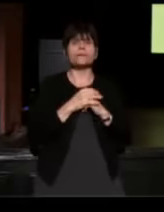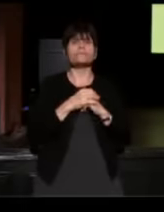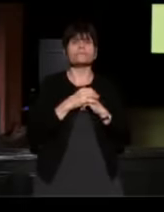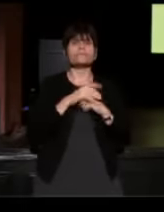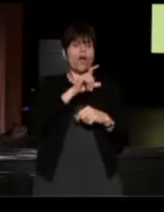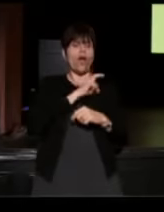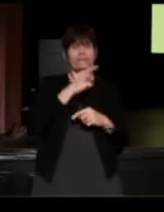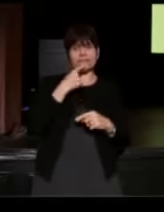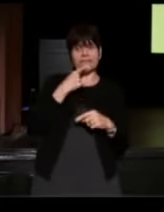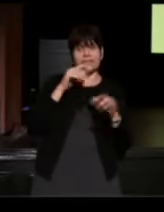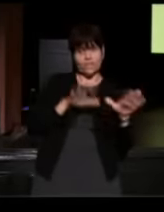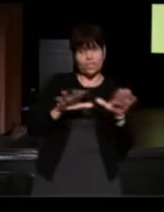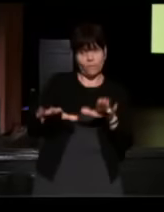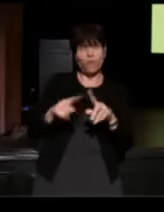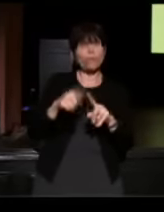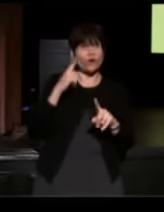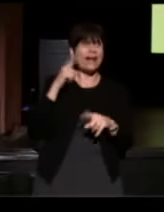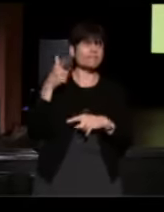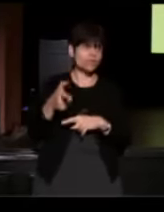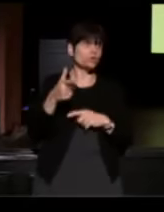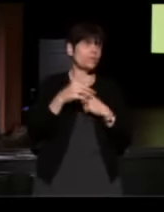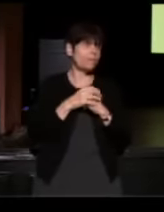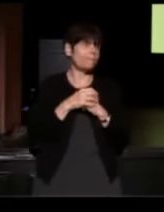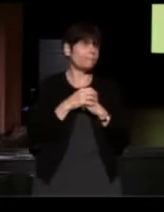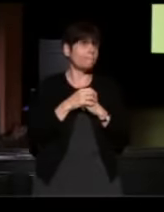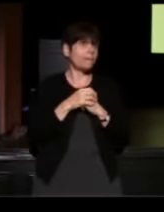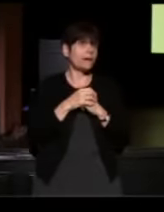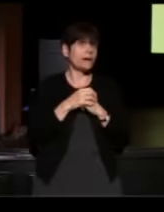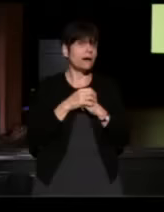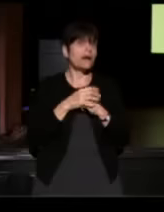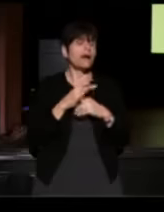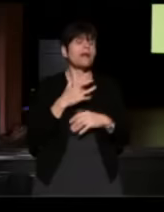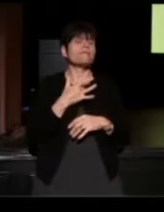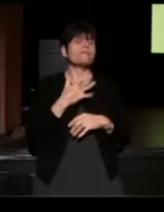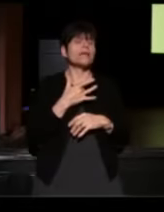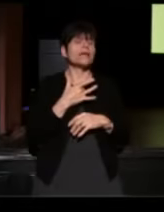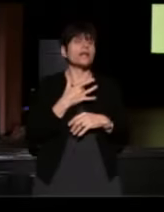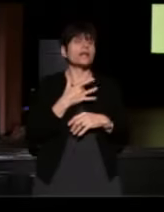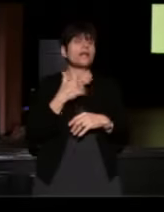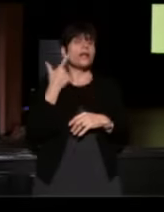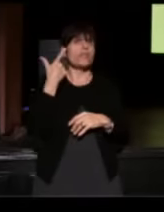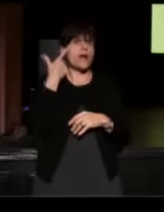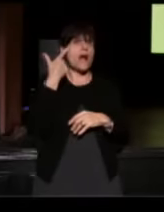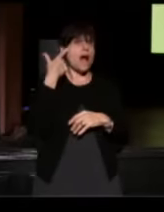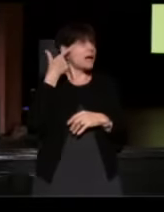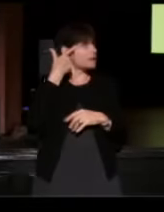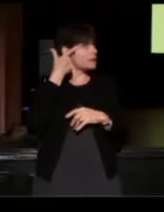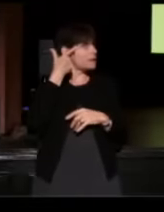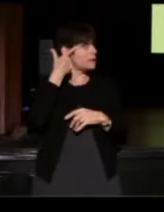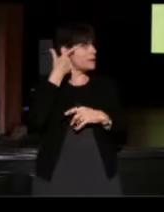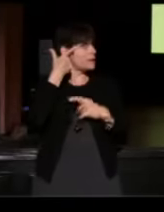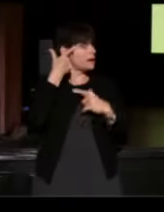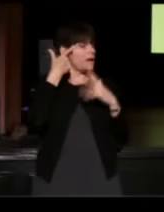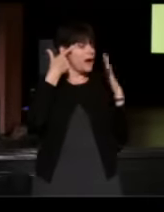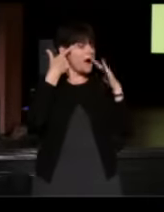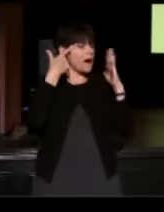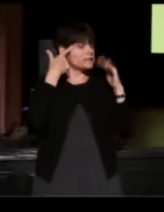"If he doesn't calm down, we're going to have to shoot him." I could feel the gun pressed to my head and I expected to be shot,